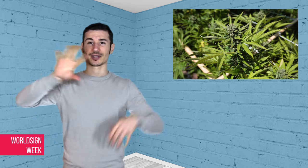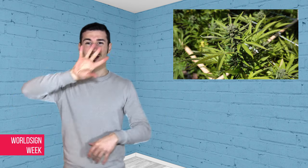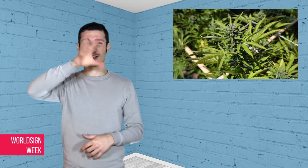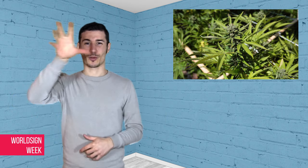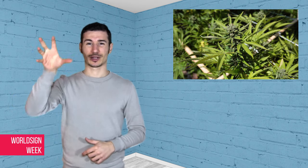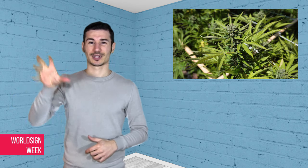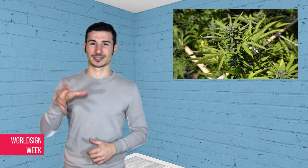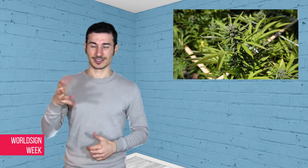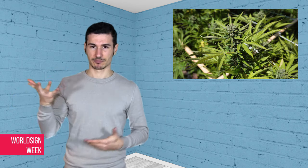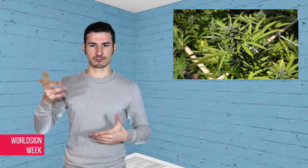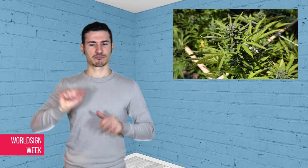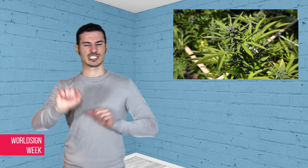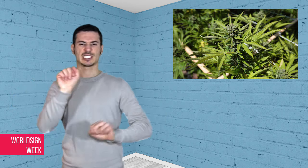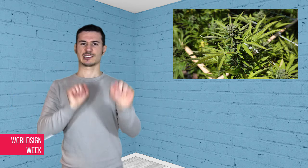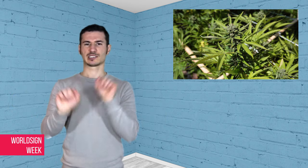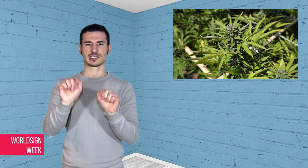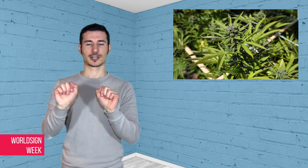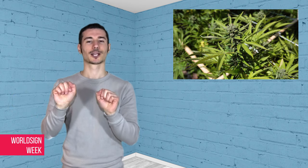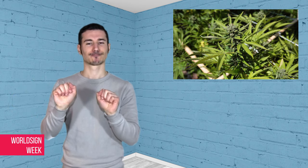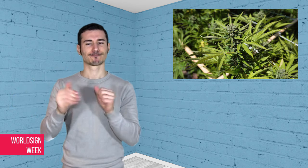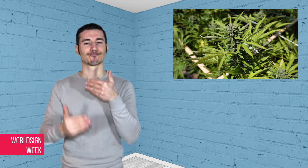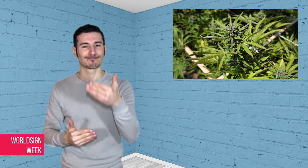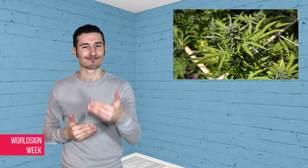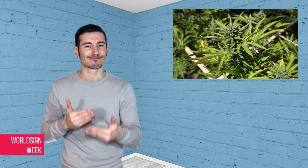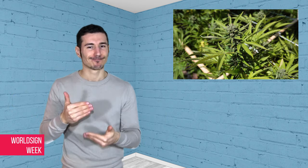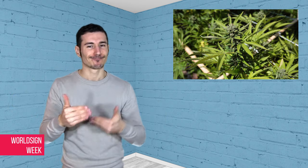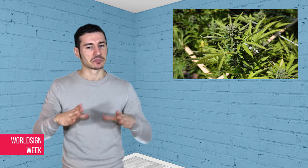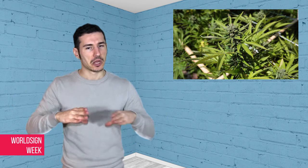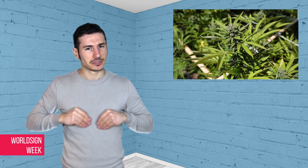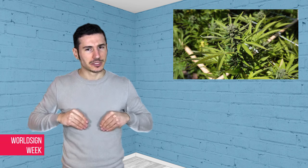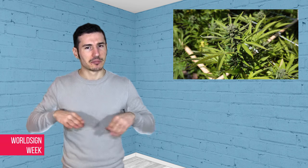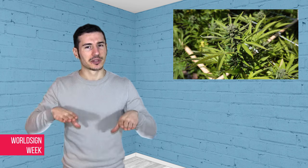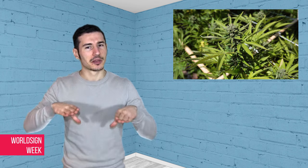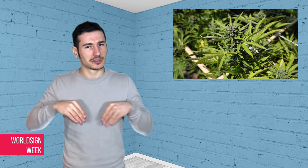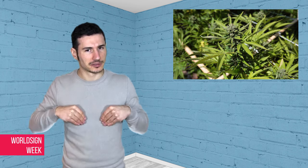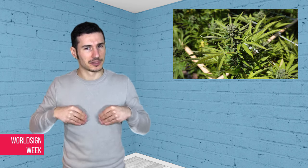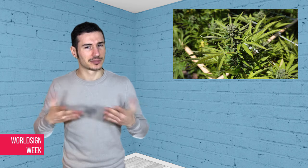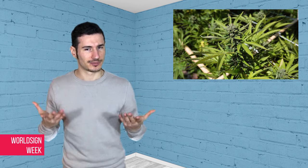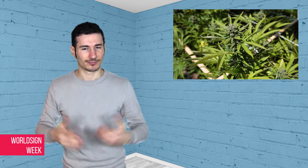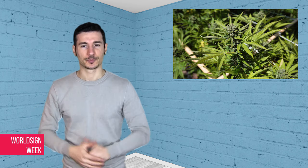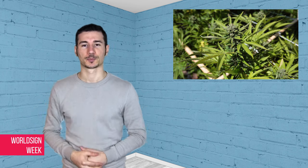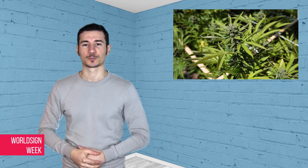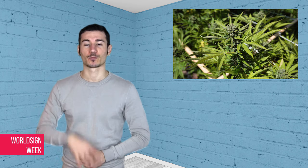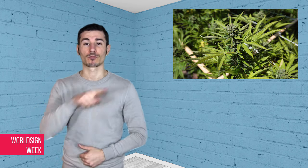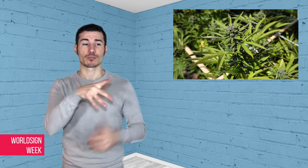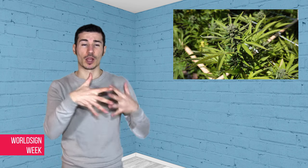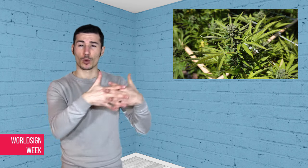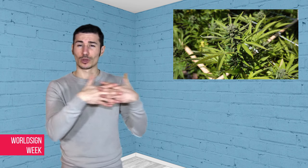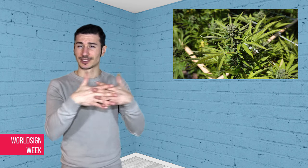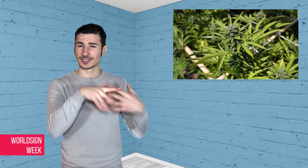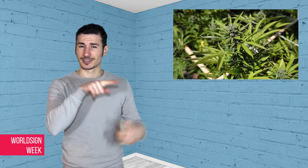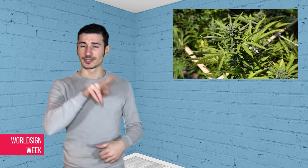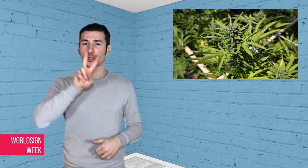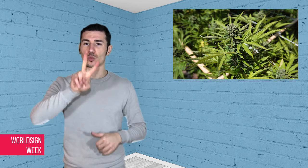nine U.S. states have legalized it, even though President Trump wants to